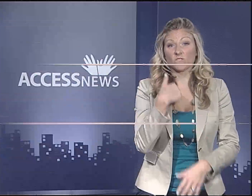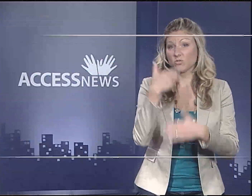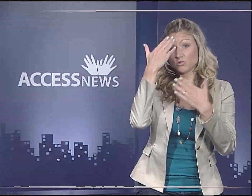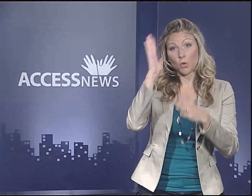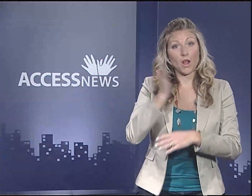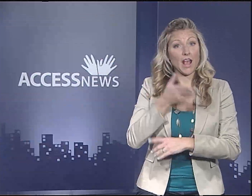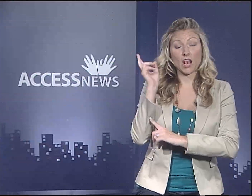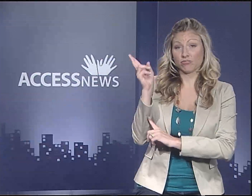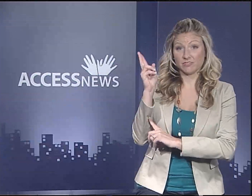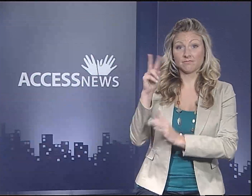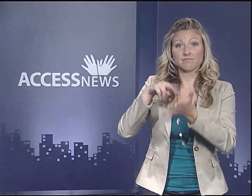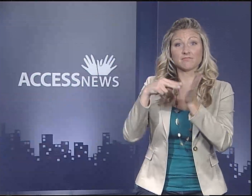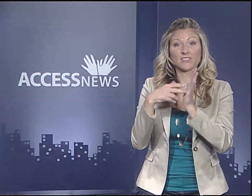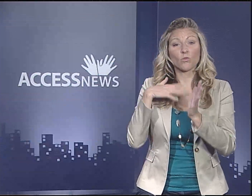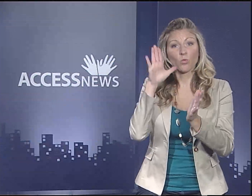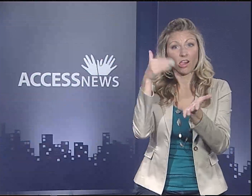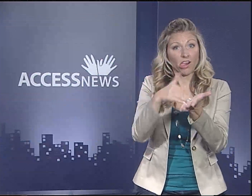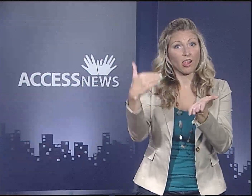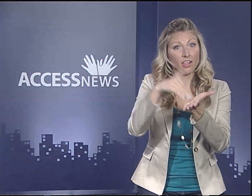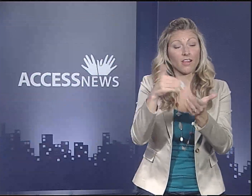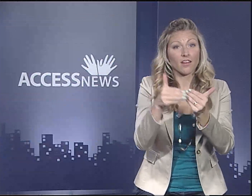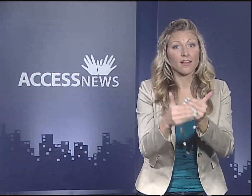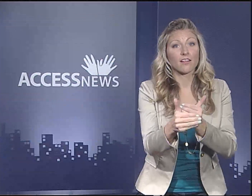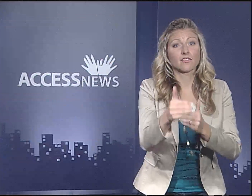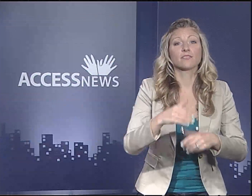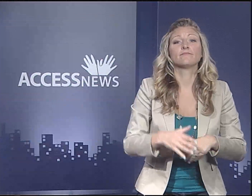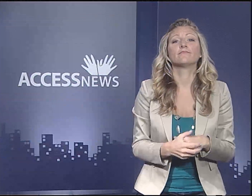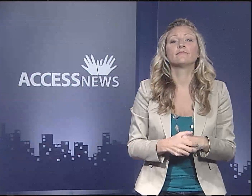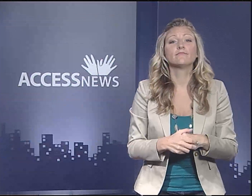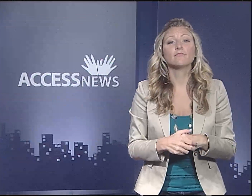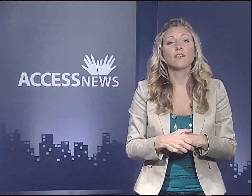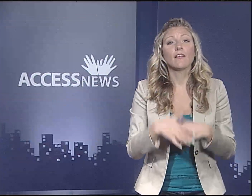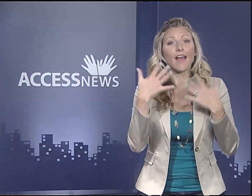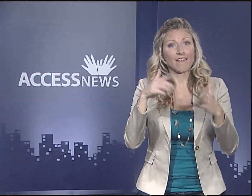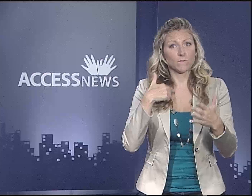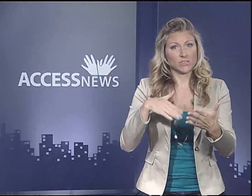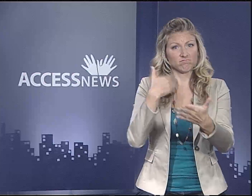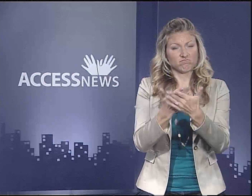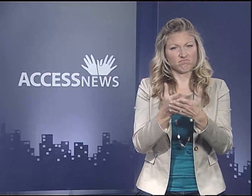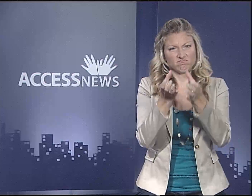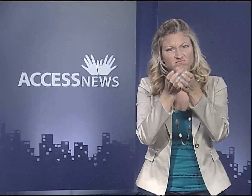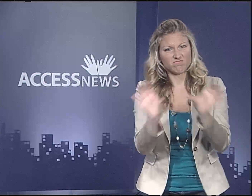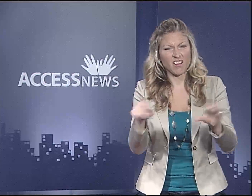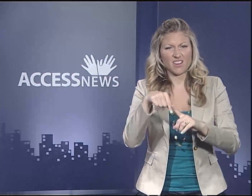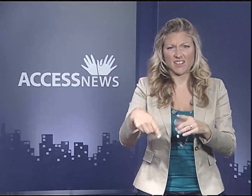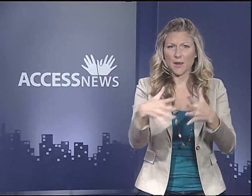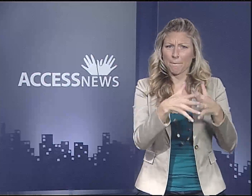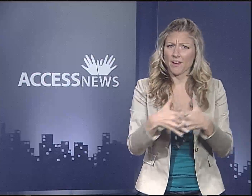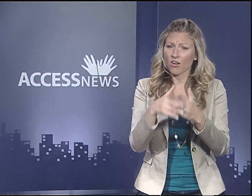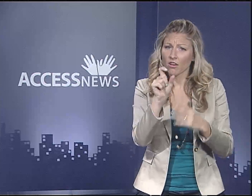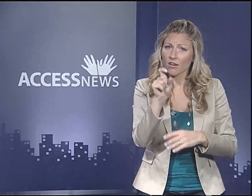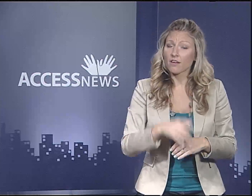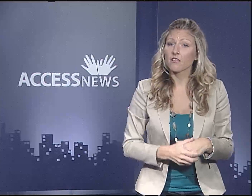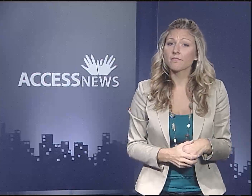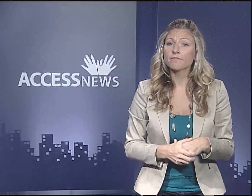If we don't know our history, are we doomed to repeat the past? Have we reached another great divide in America?